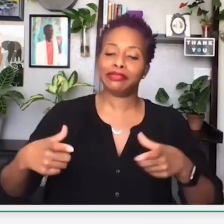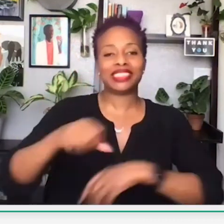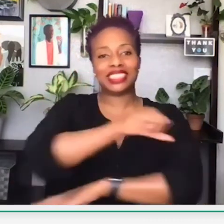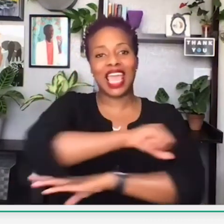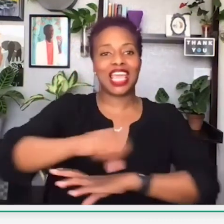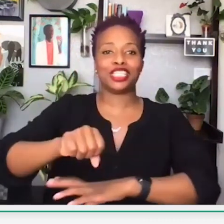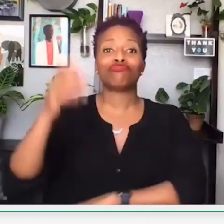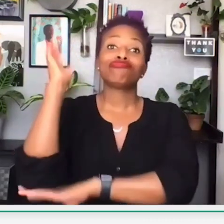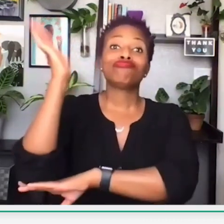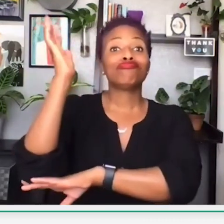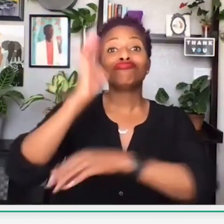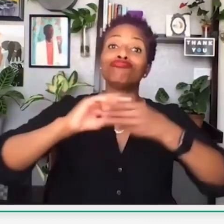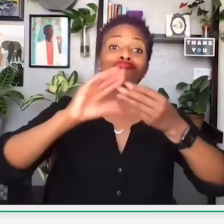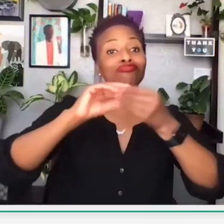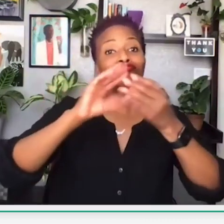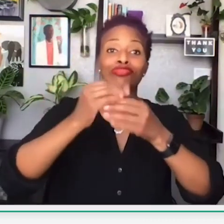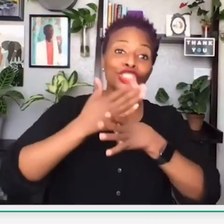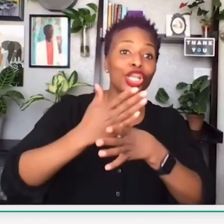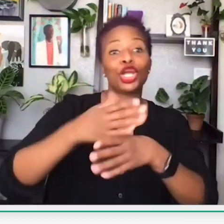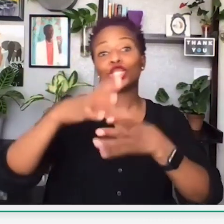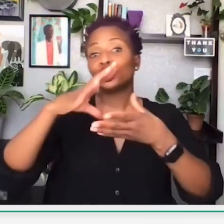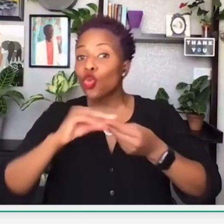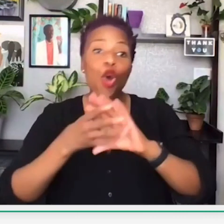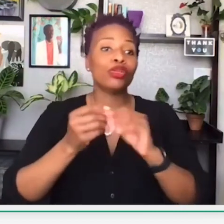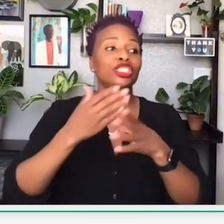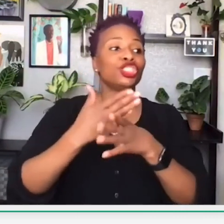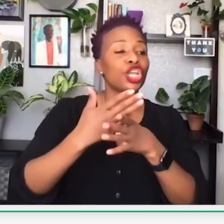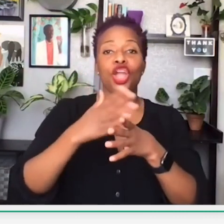And, of course, TED Talk is where an individual stands in the middle of the stage,